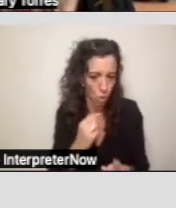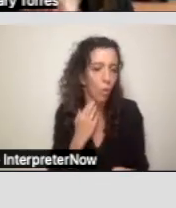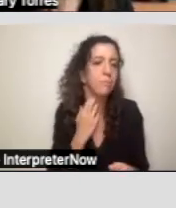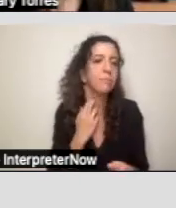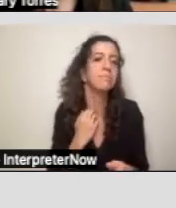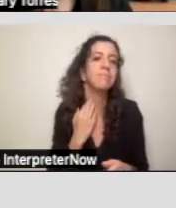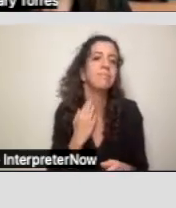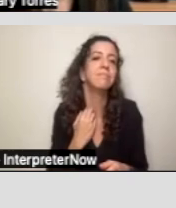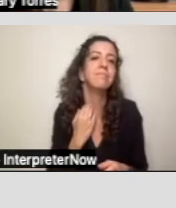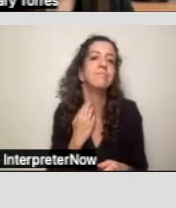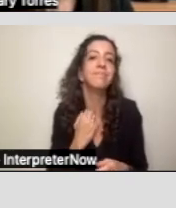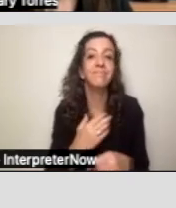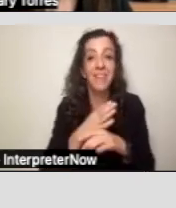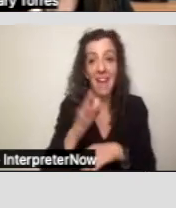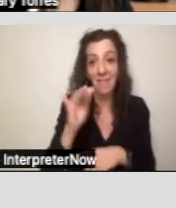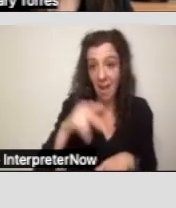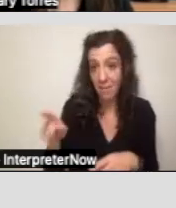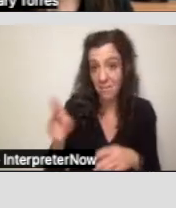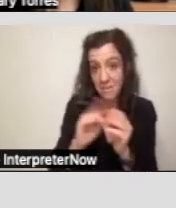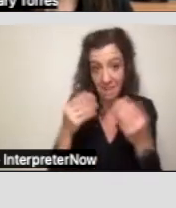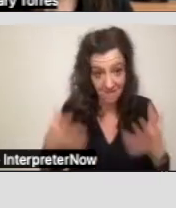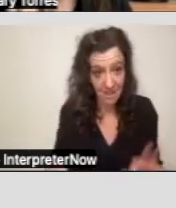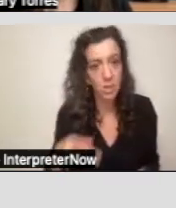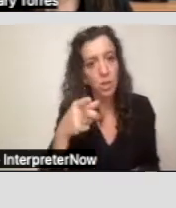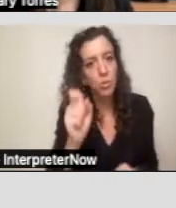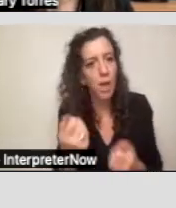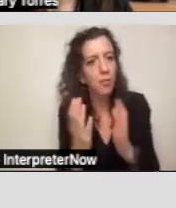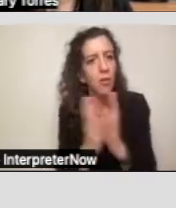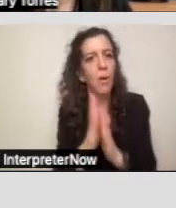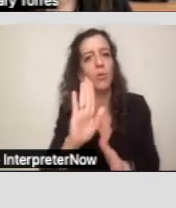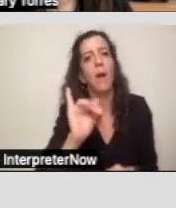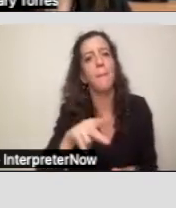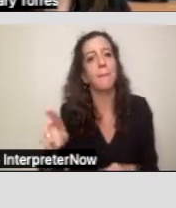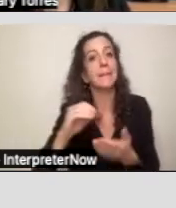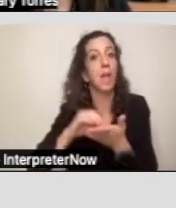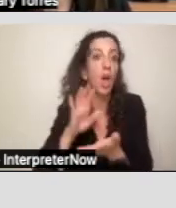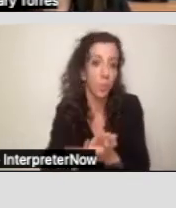After you have this IPP meeting, you can request your IPP document, because you want to make